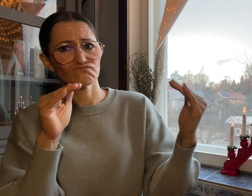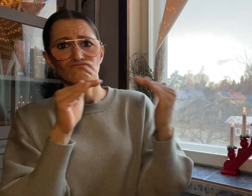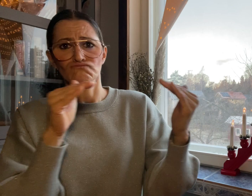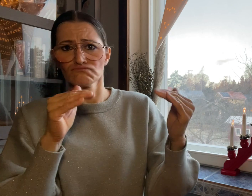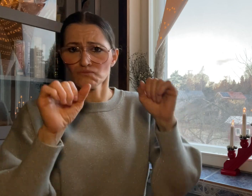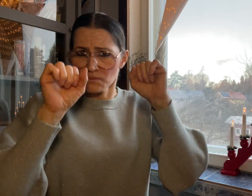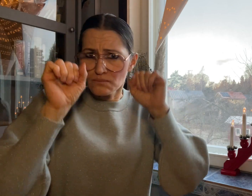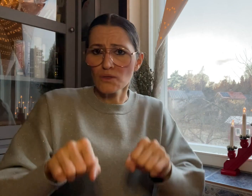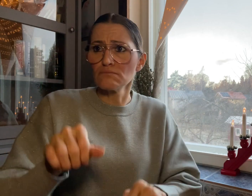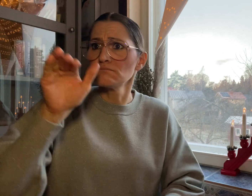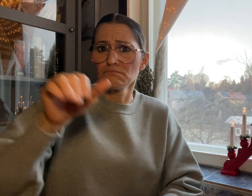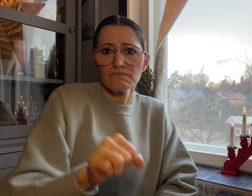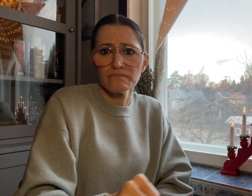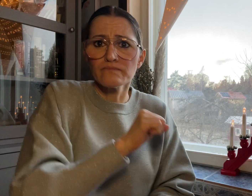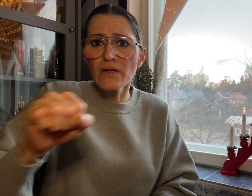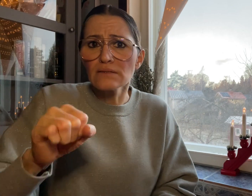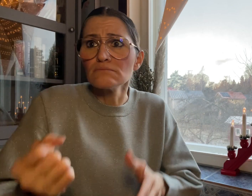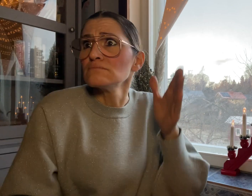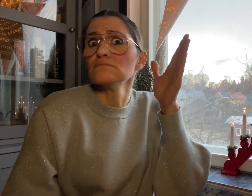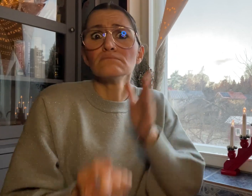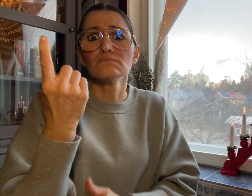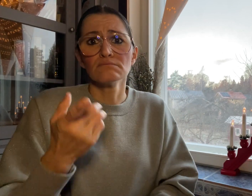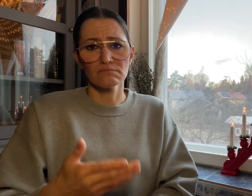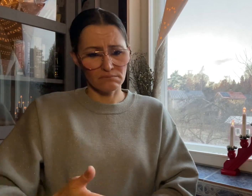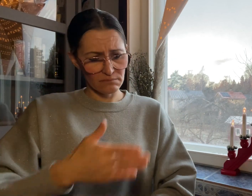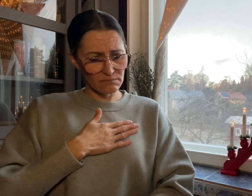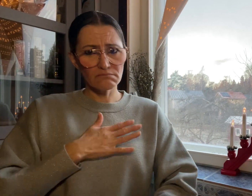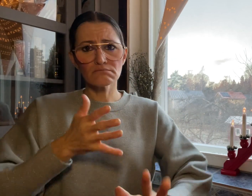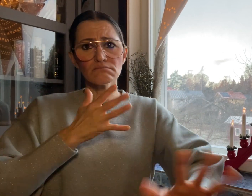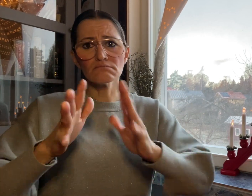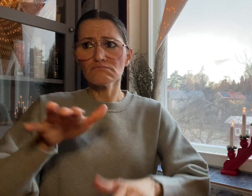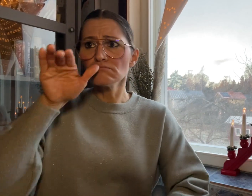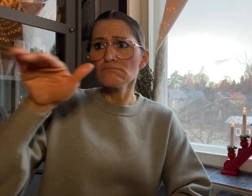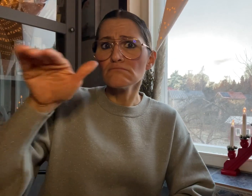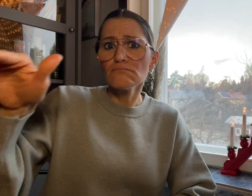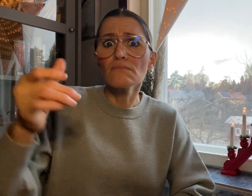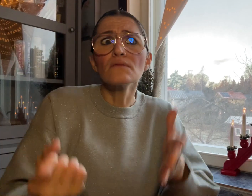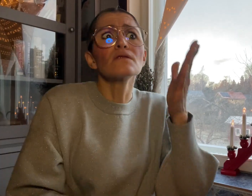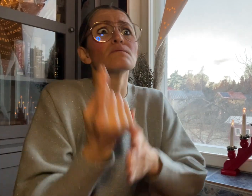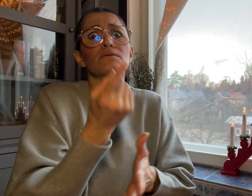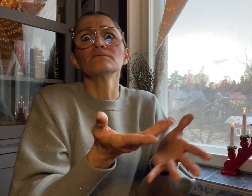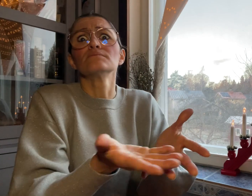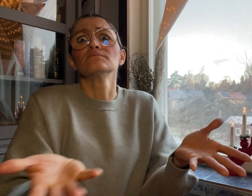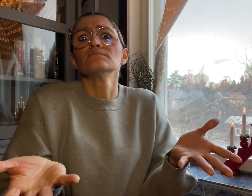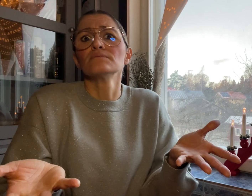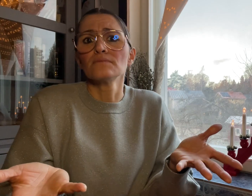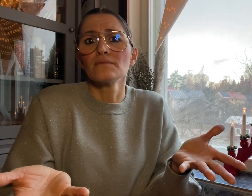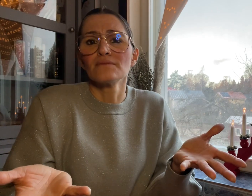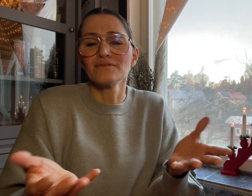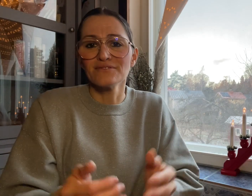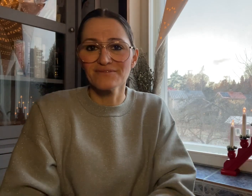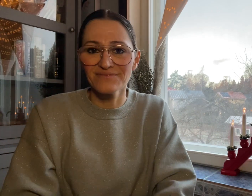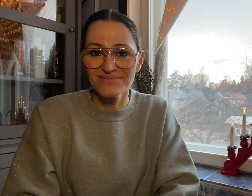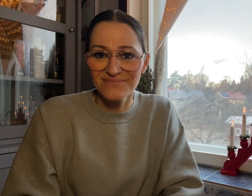right to receive service in my own language in an emergency."